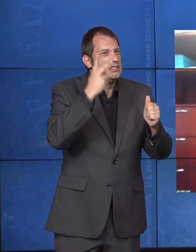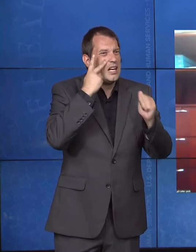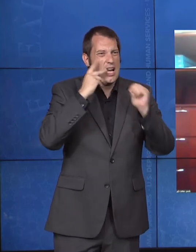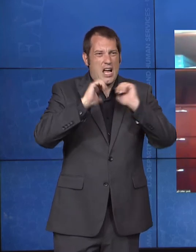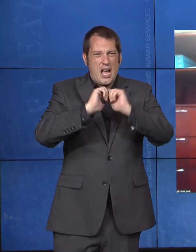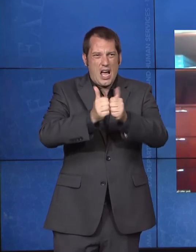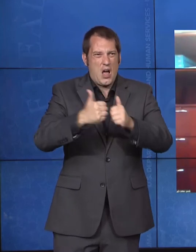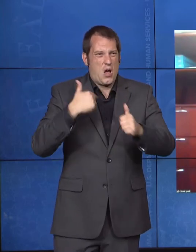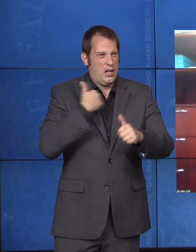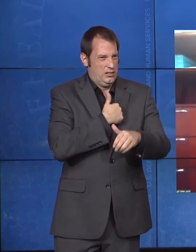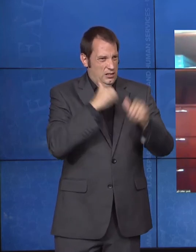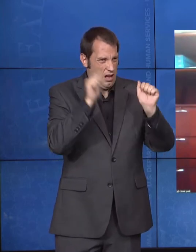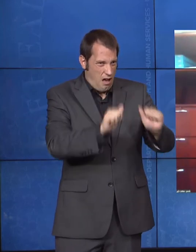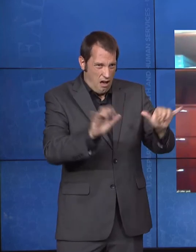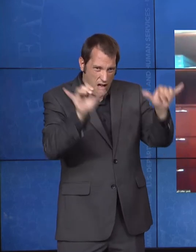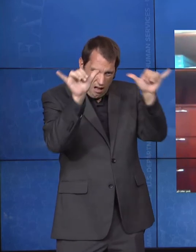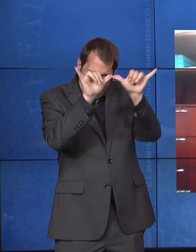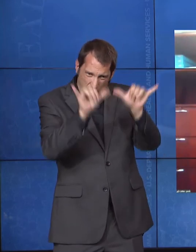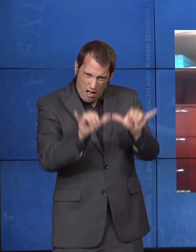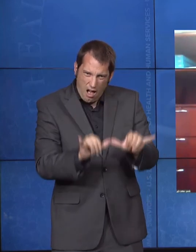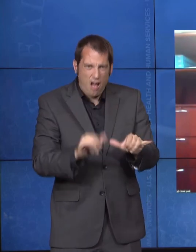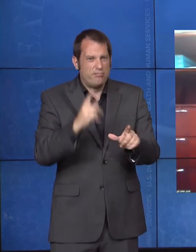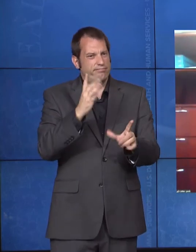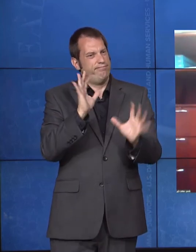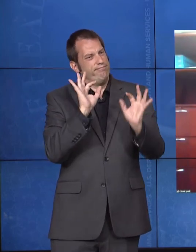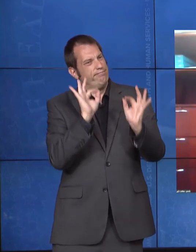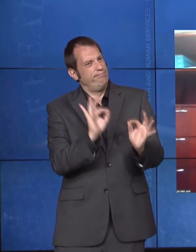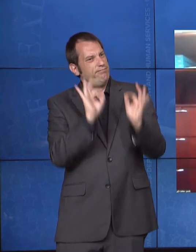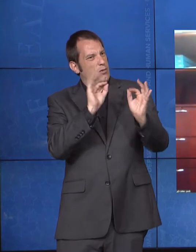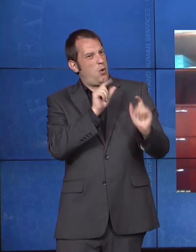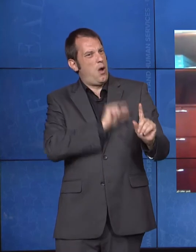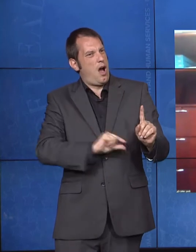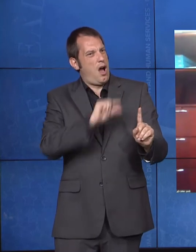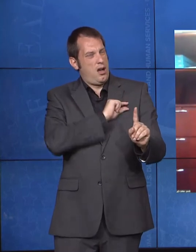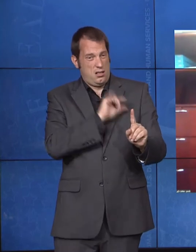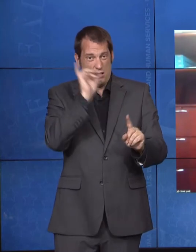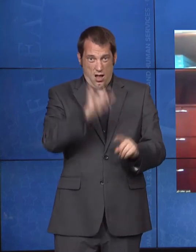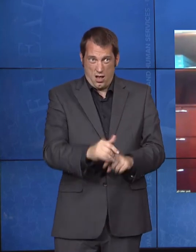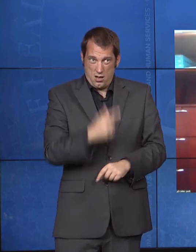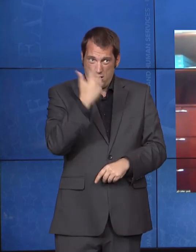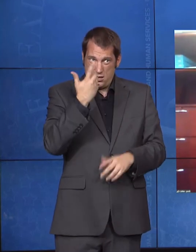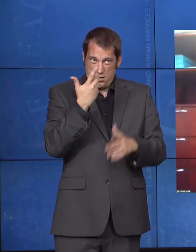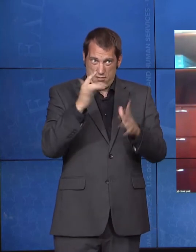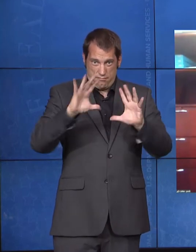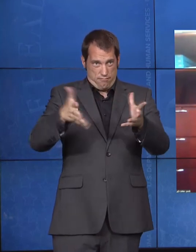And that's really one part of a broader effort in the agency to hold ourselves and state